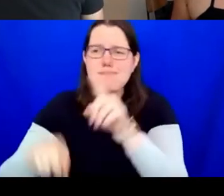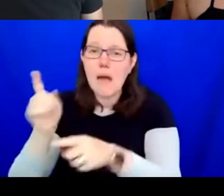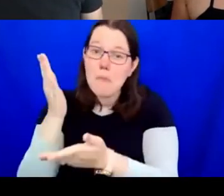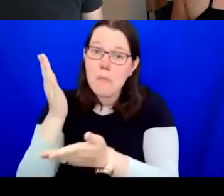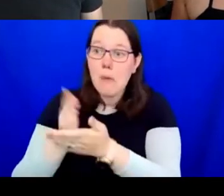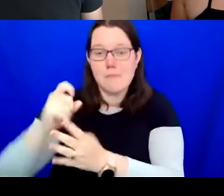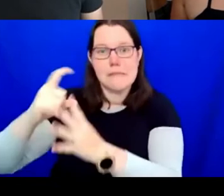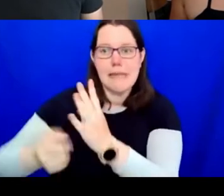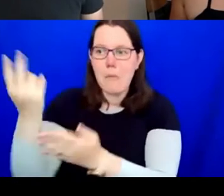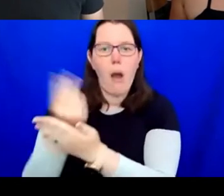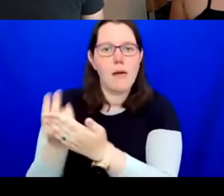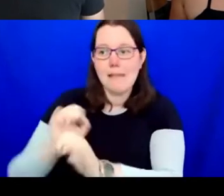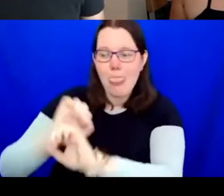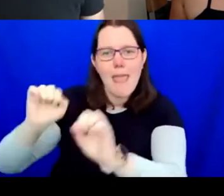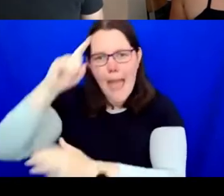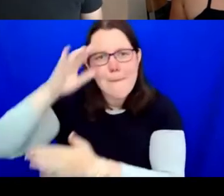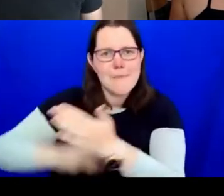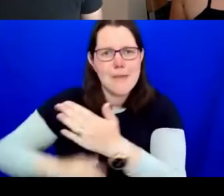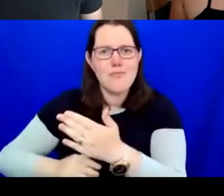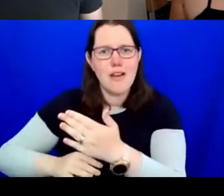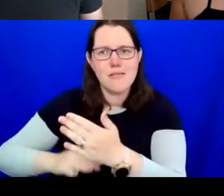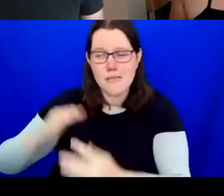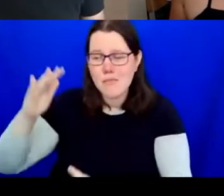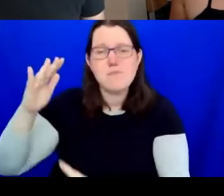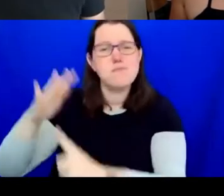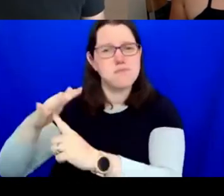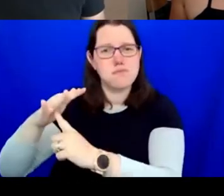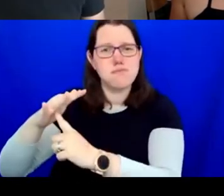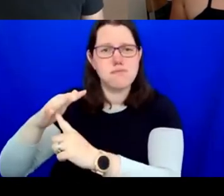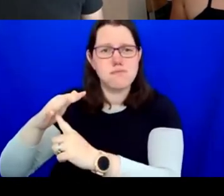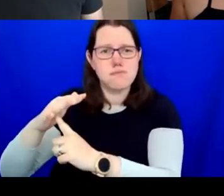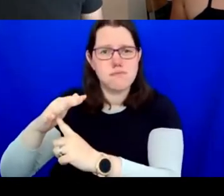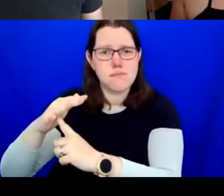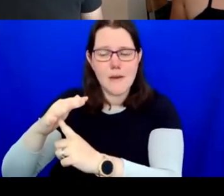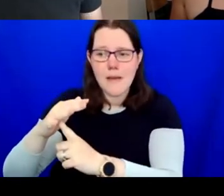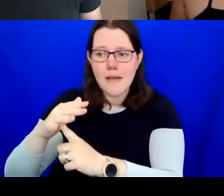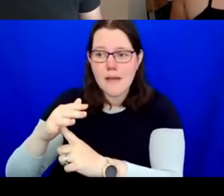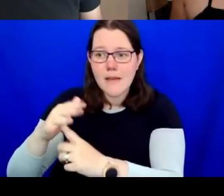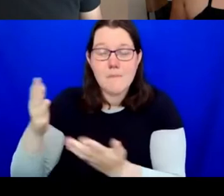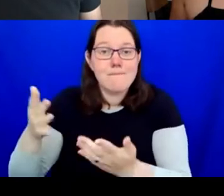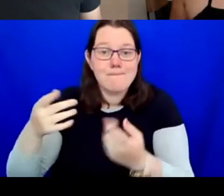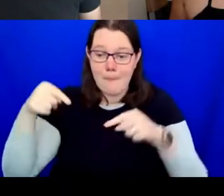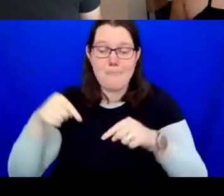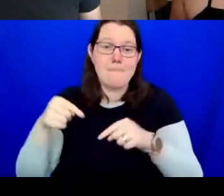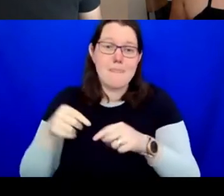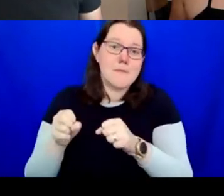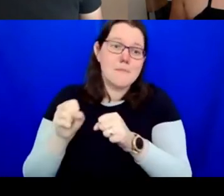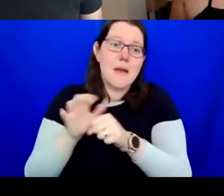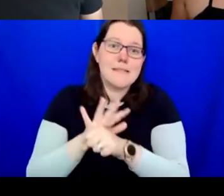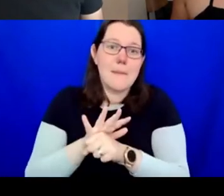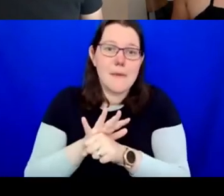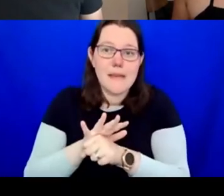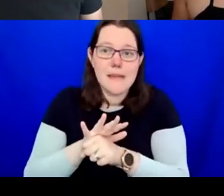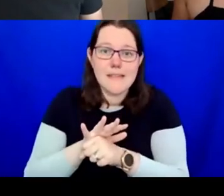and more urgent than ever. Disabled artists have been disproportionately hit hardest by COVID.